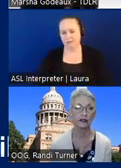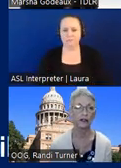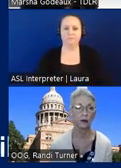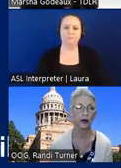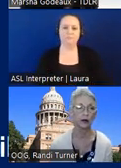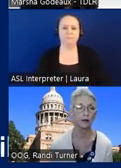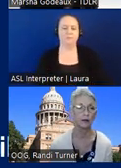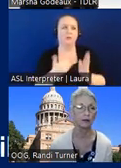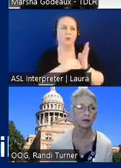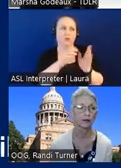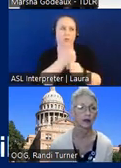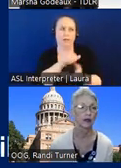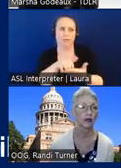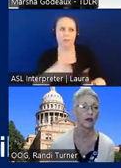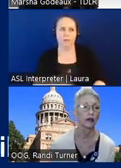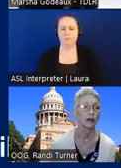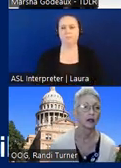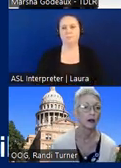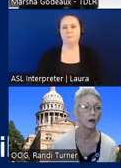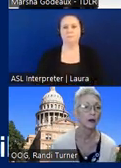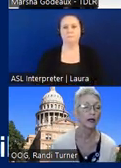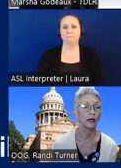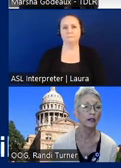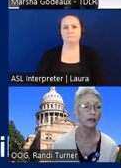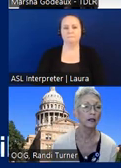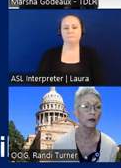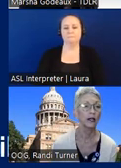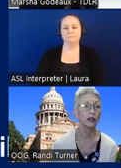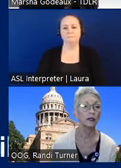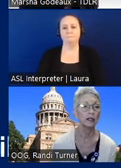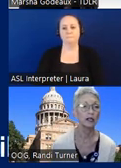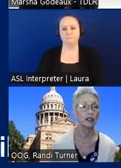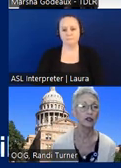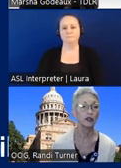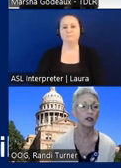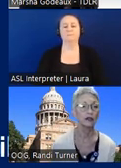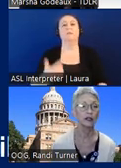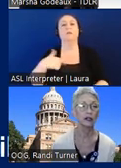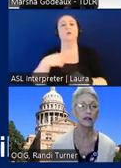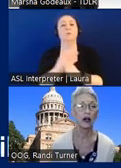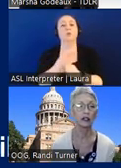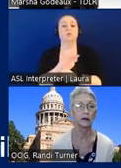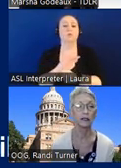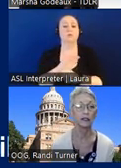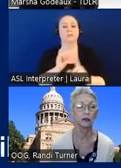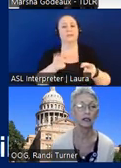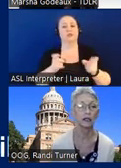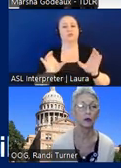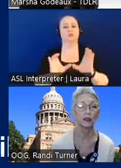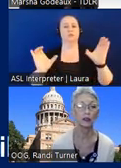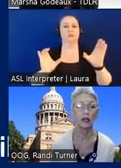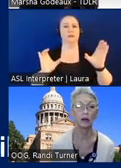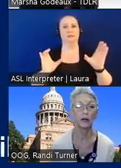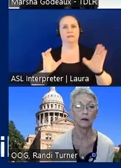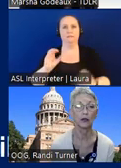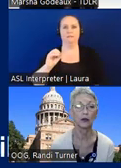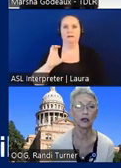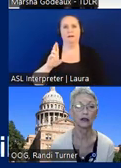that that way when we use the issue certificate of occupancy to begin the one-year timeline but agree